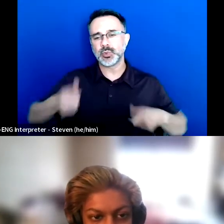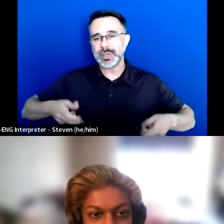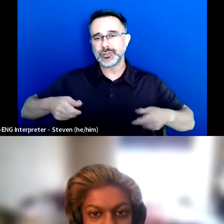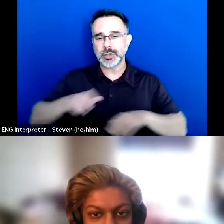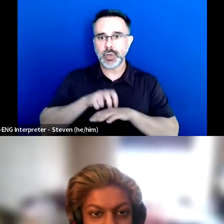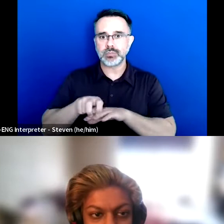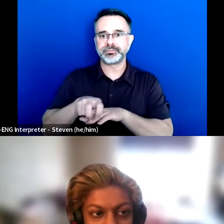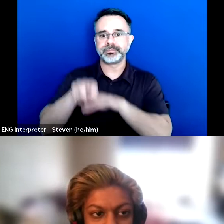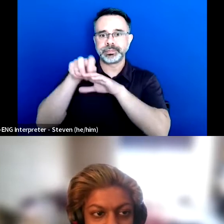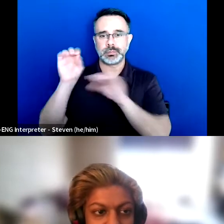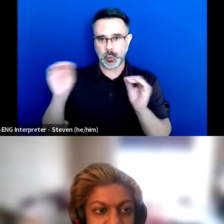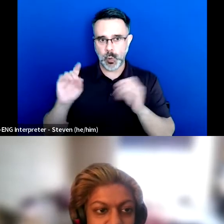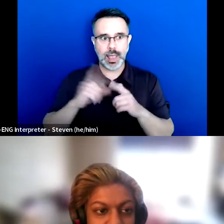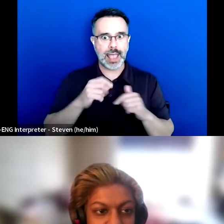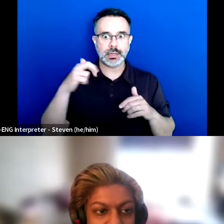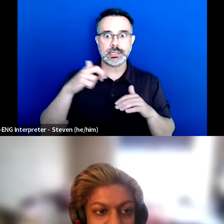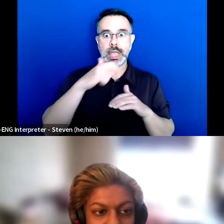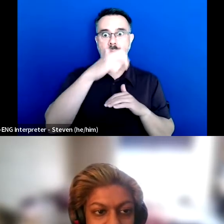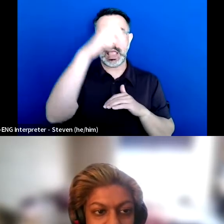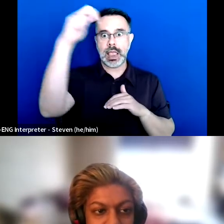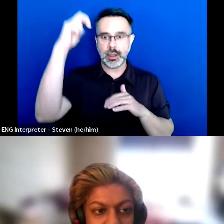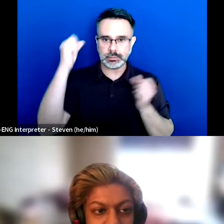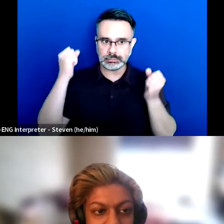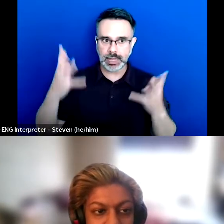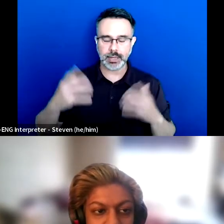And I also wasn't given any accommodations in secondary school either.